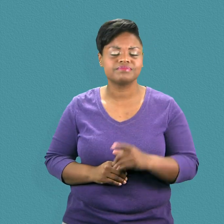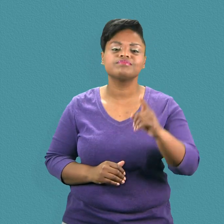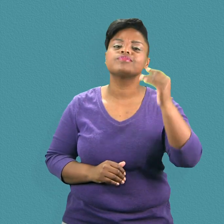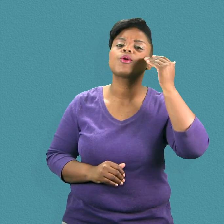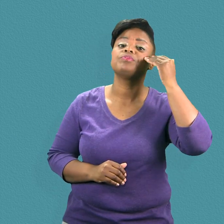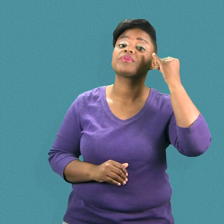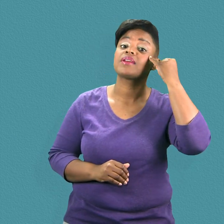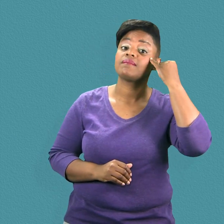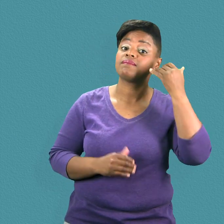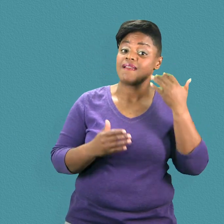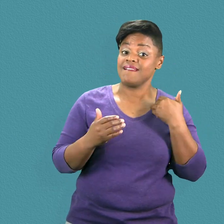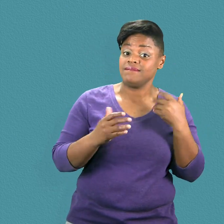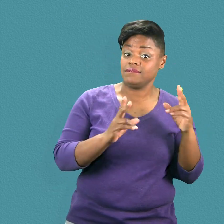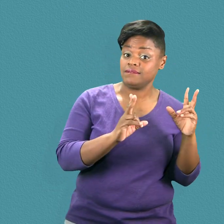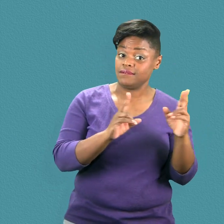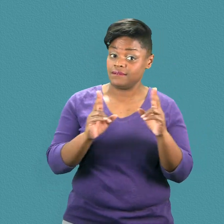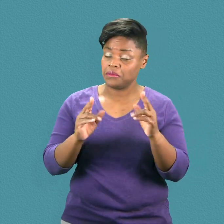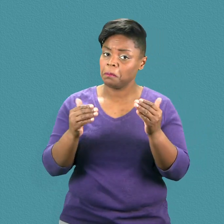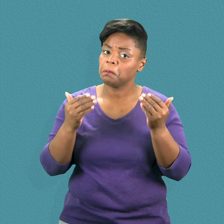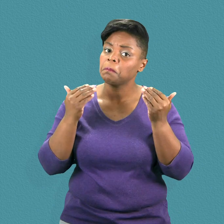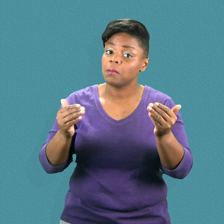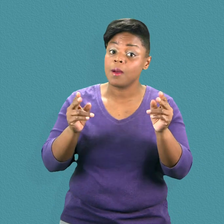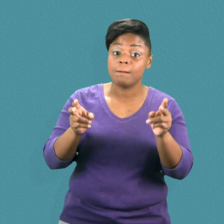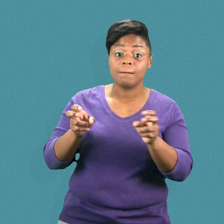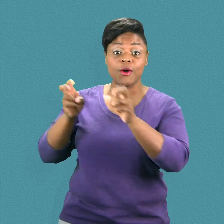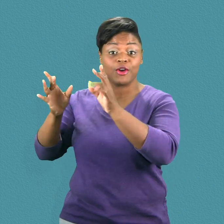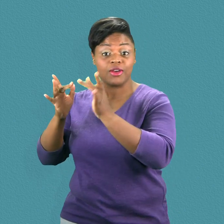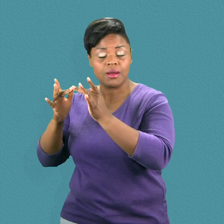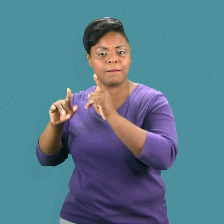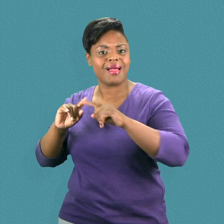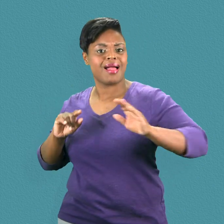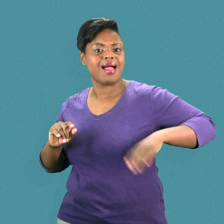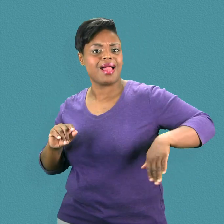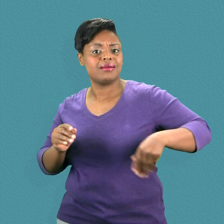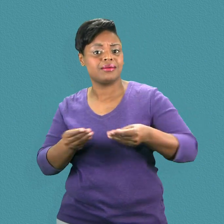First, there is no requirement for an entity to caption video clips on the Internet if